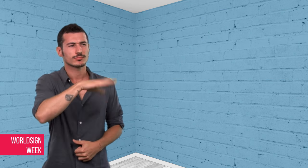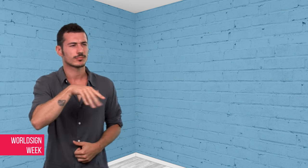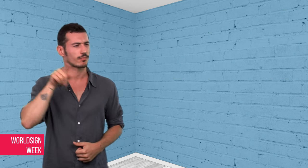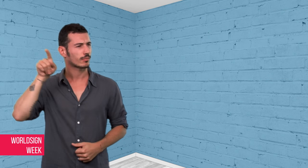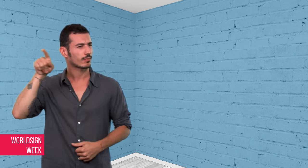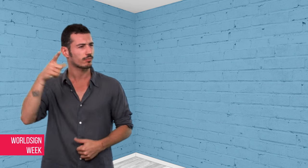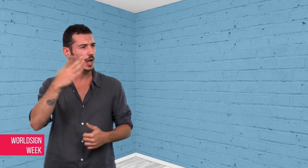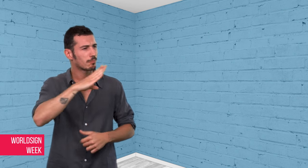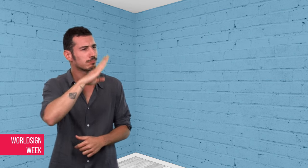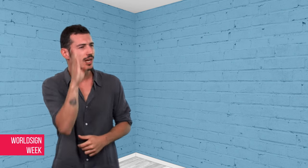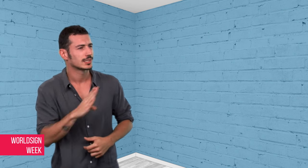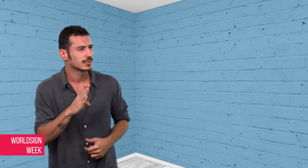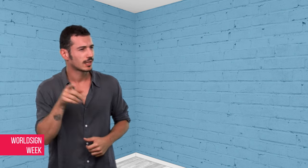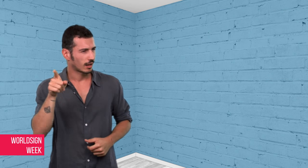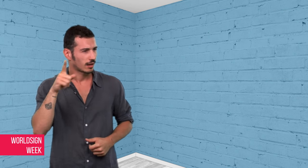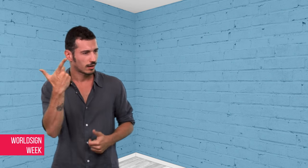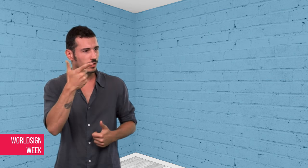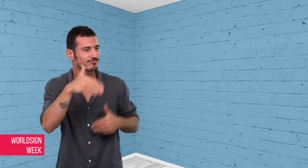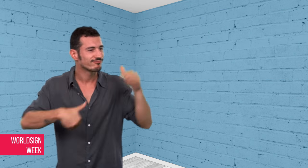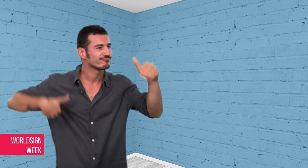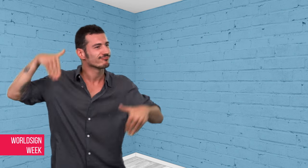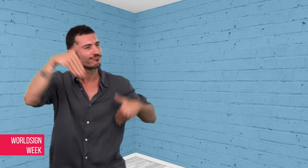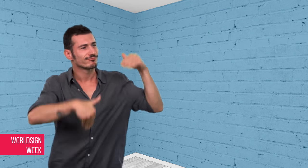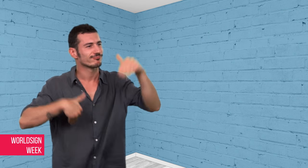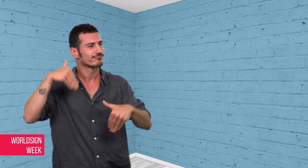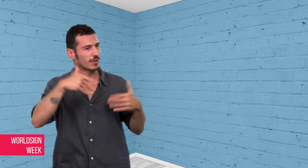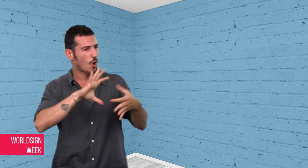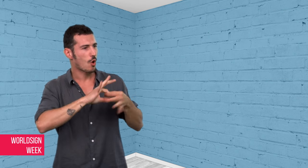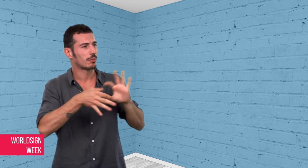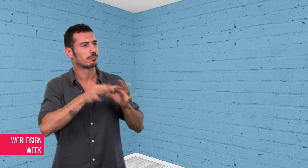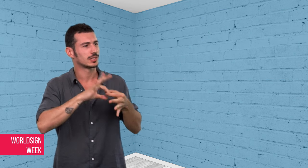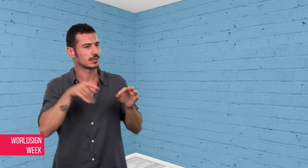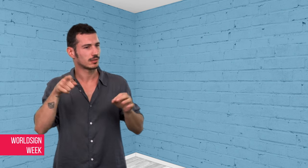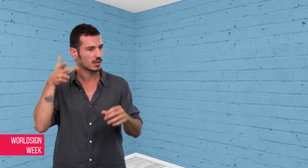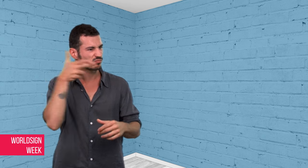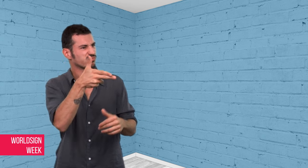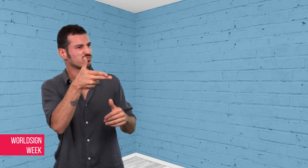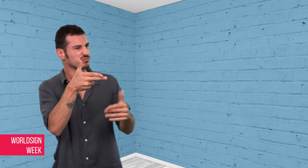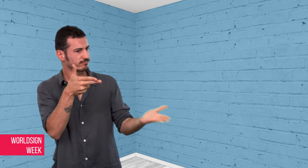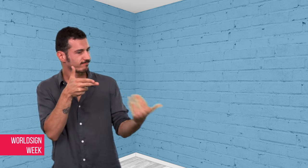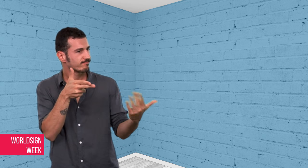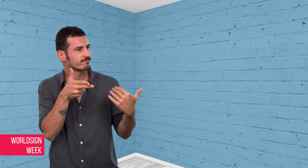Tell us about the Olympic swimmer’s robbery in Brazil